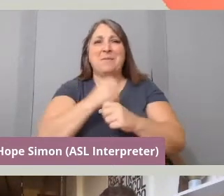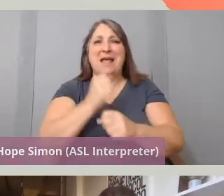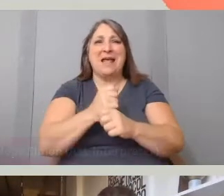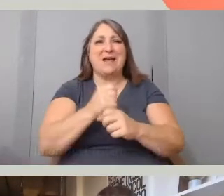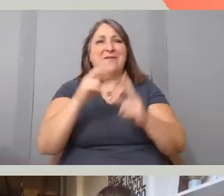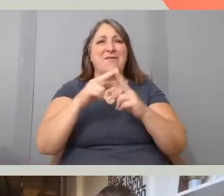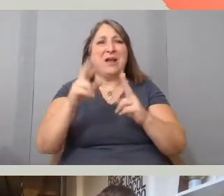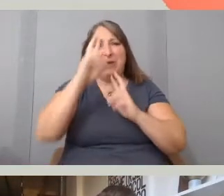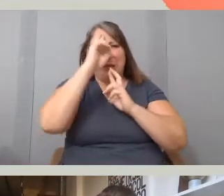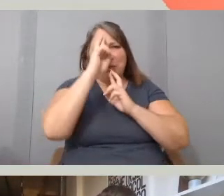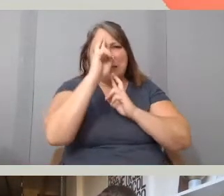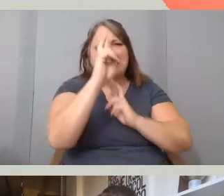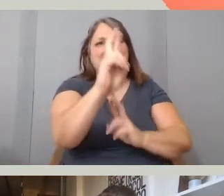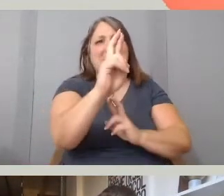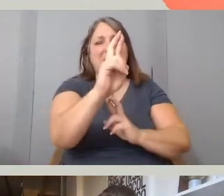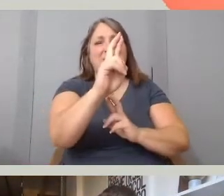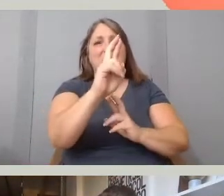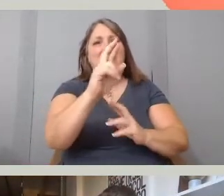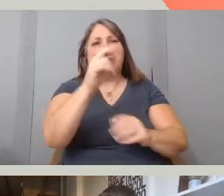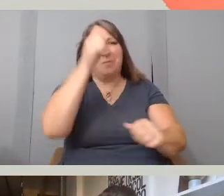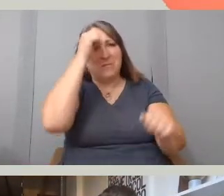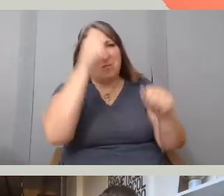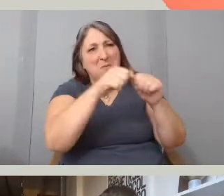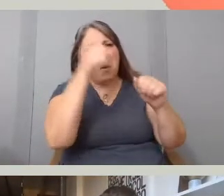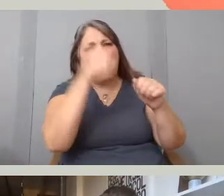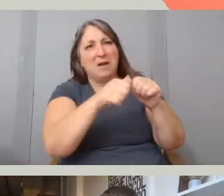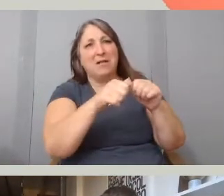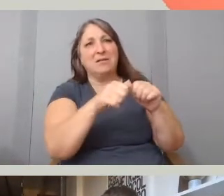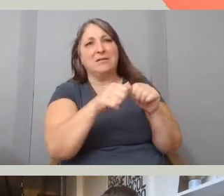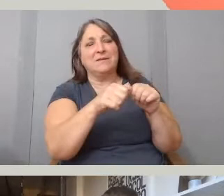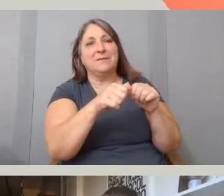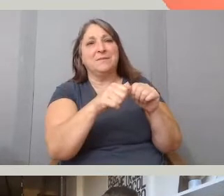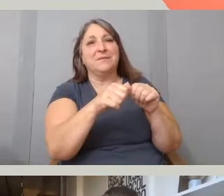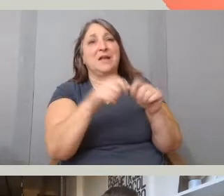and it's also deeply emotional.